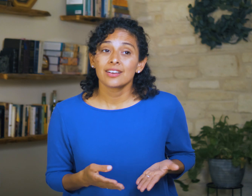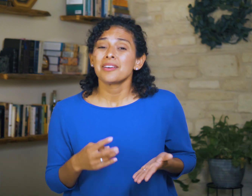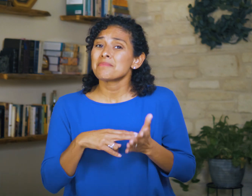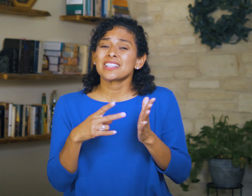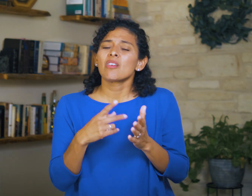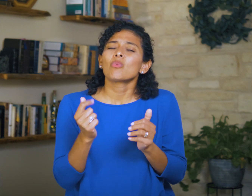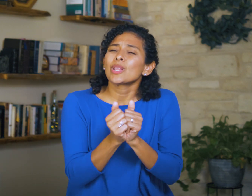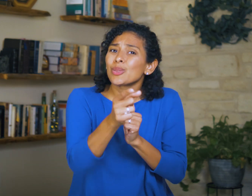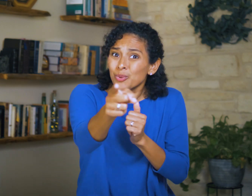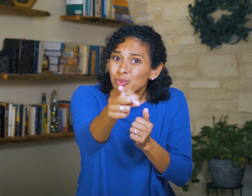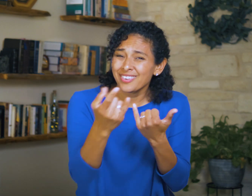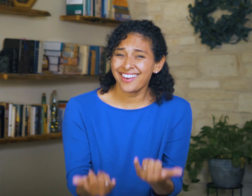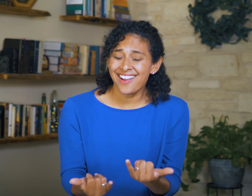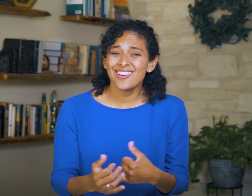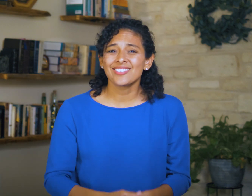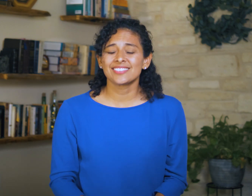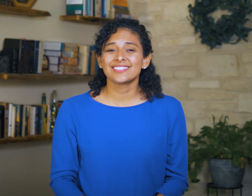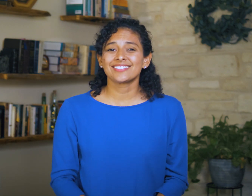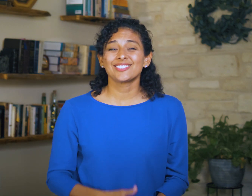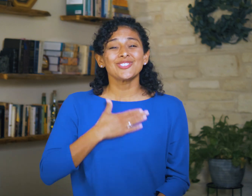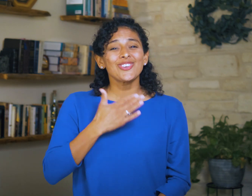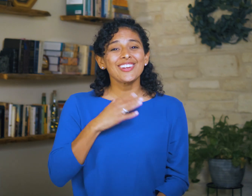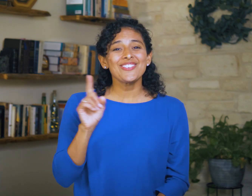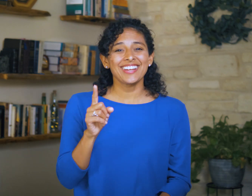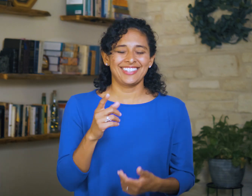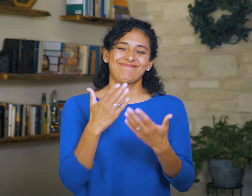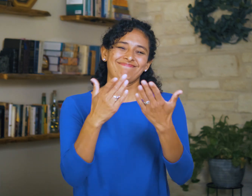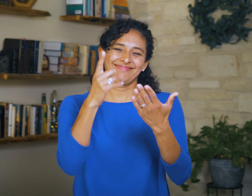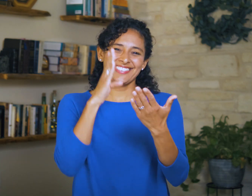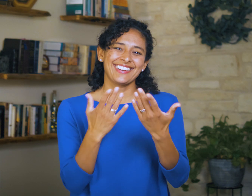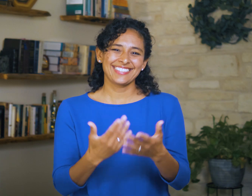Which means He’s there with you right now. And He is where the joy is!